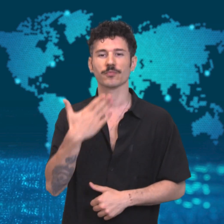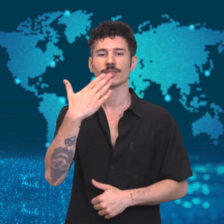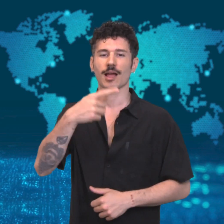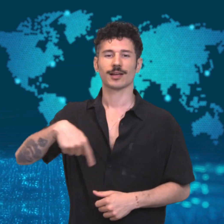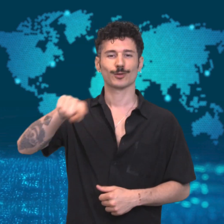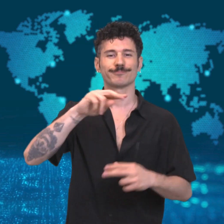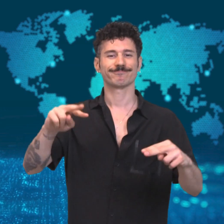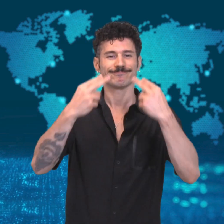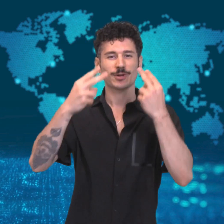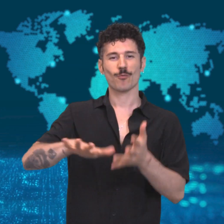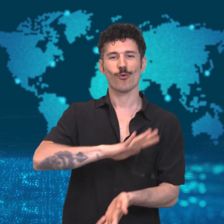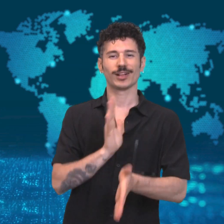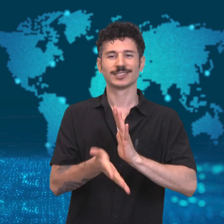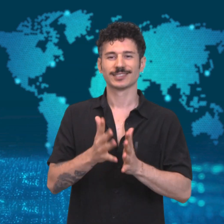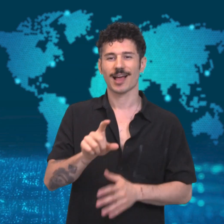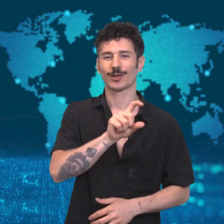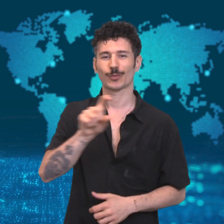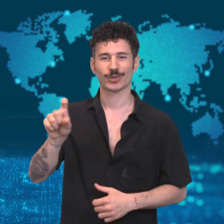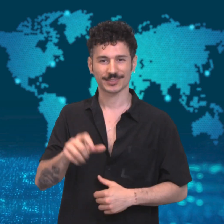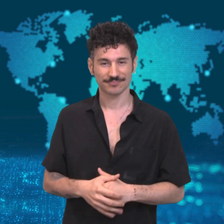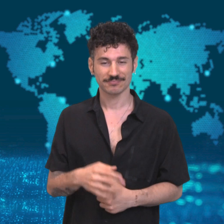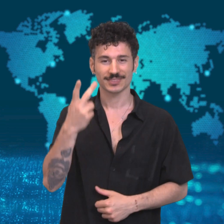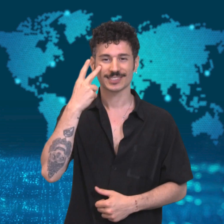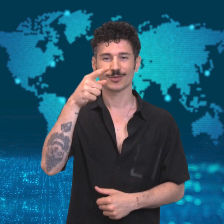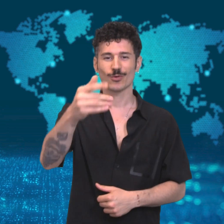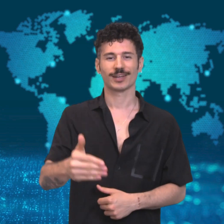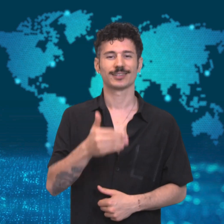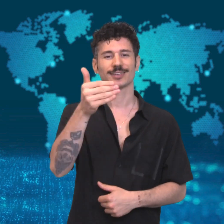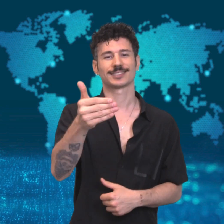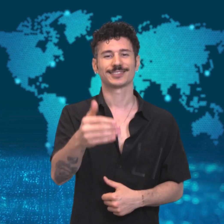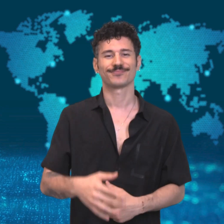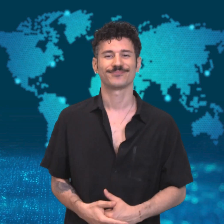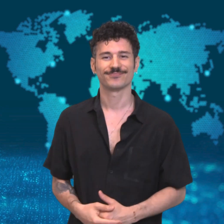Thank you for watching WorldSign Week and see you next time!